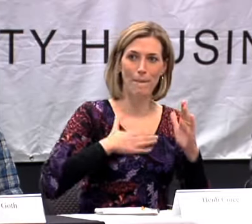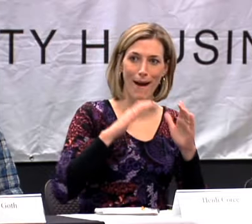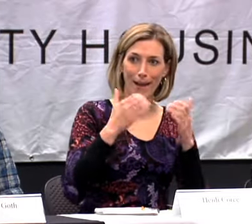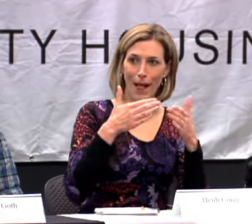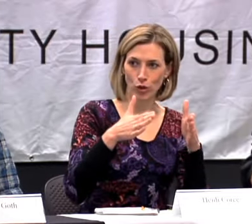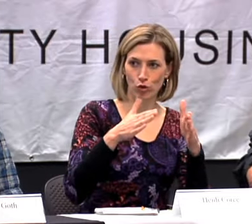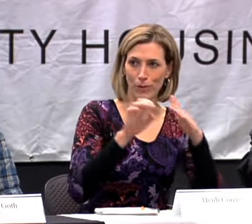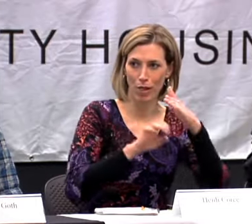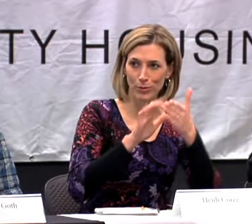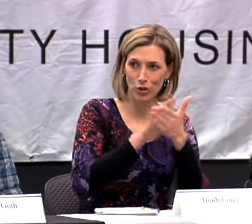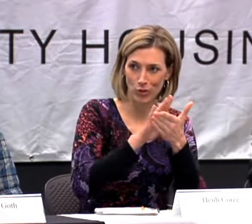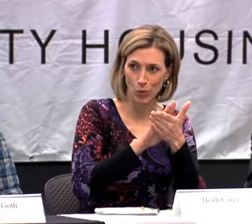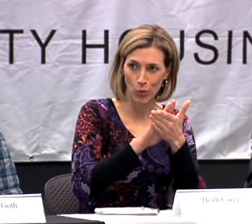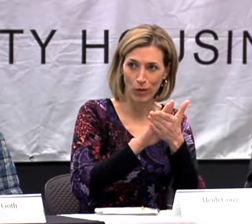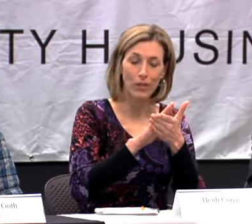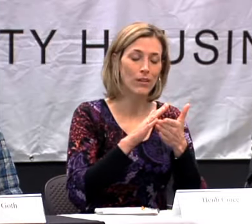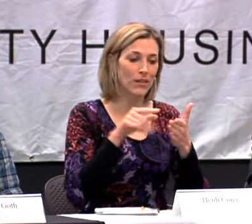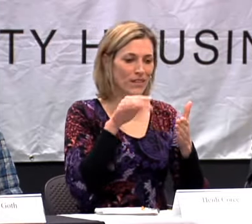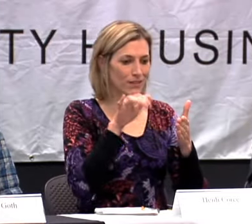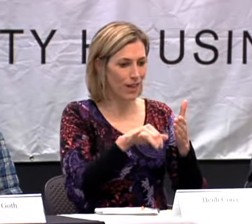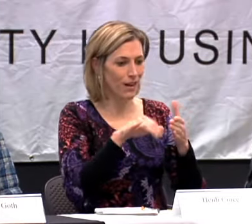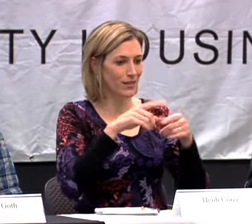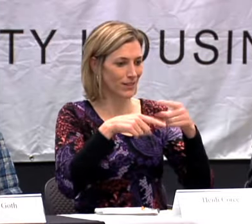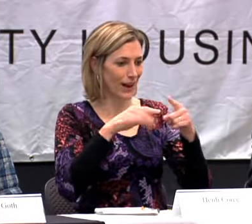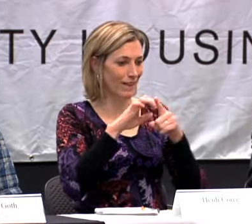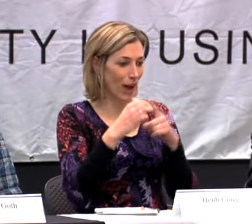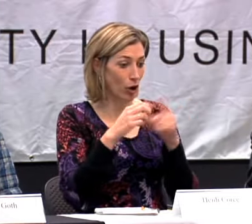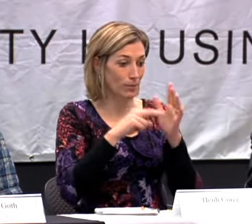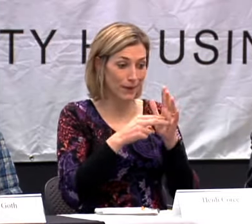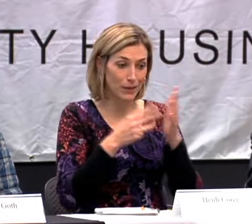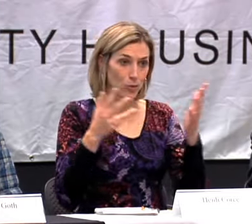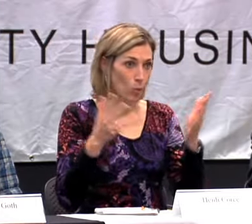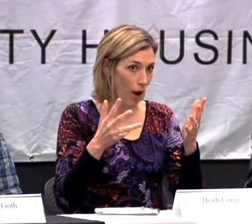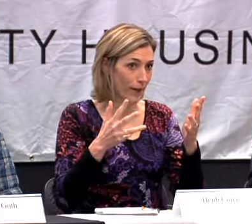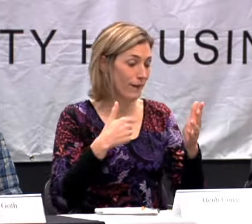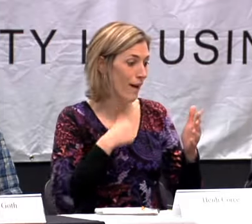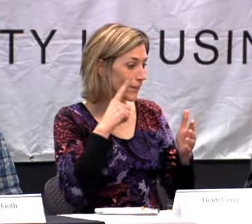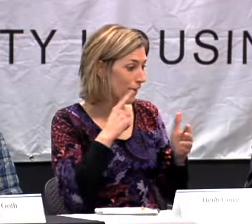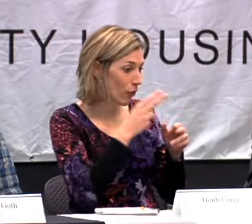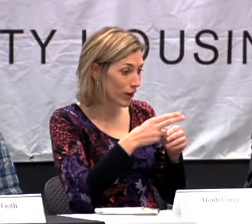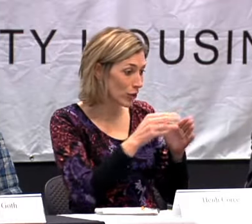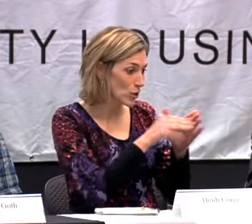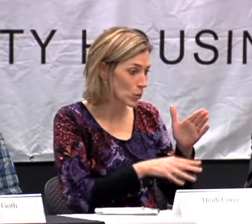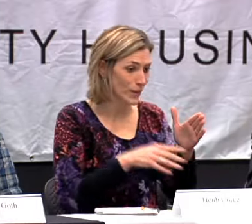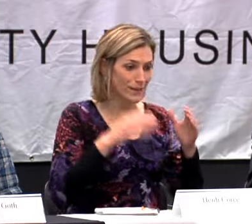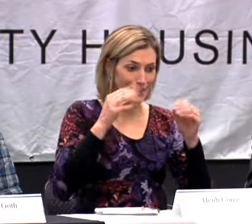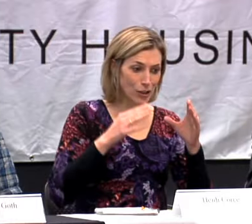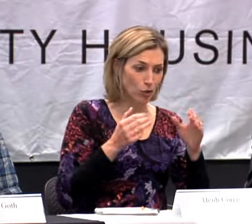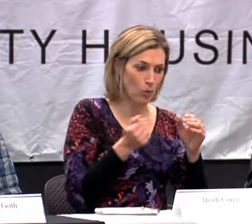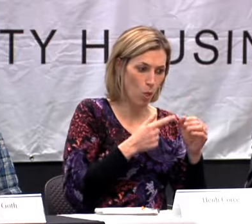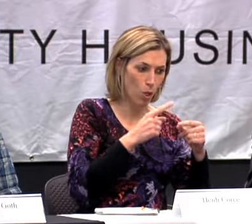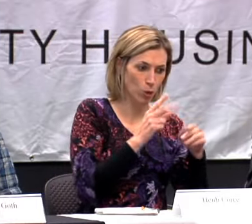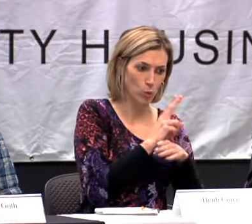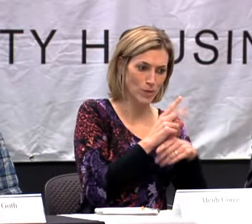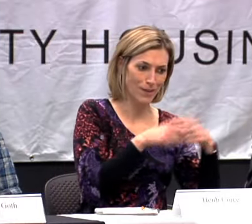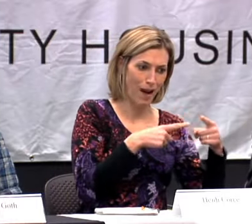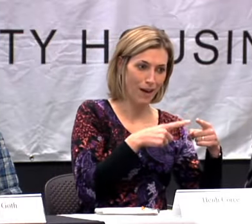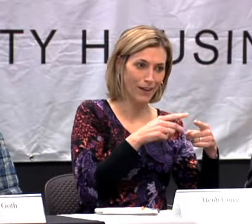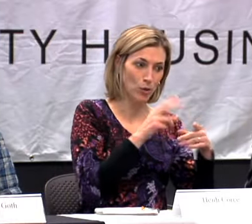LIKE FOR EXAMPLE MY CLASSROOM, I HAVE AN ELEMENTARY SCHOOL CLASSROOM AND THAT'S A SIGNING ENVIRONMENT AND THAT MEANS DEAF AND HARD OF HEARING